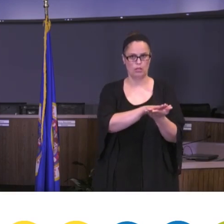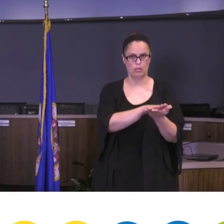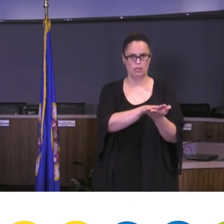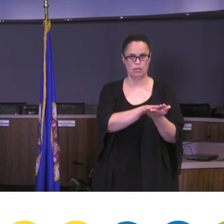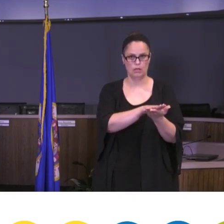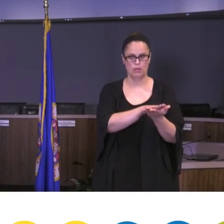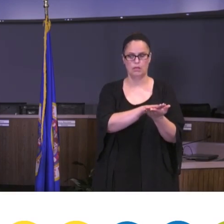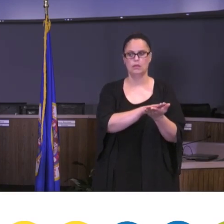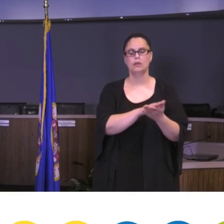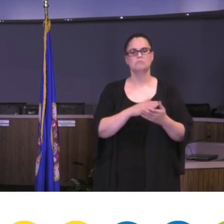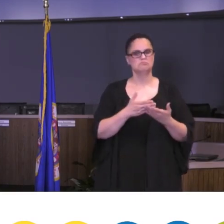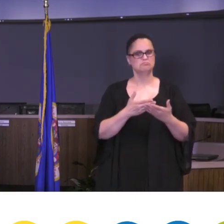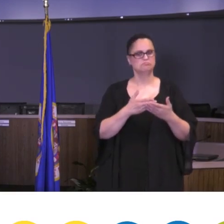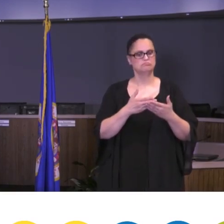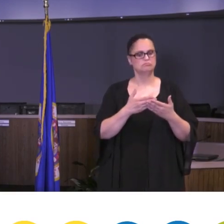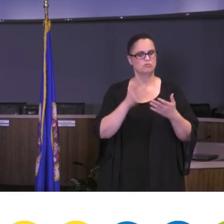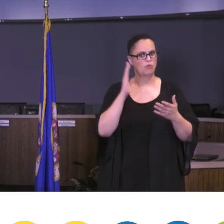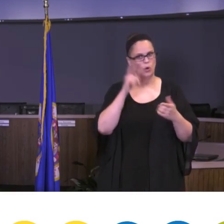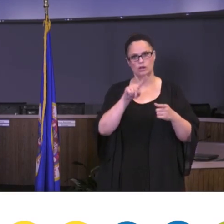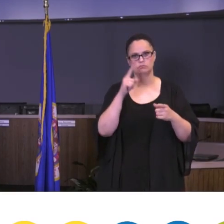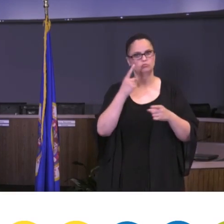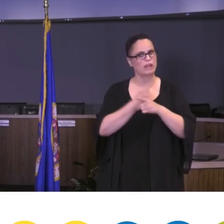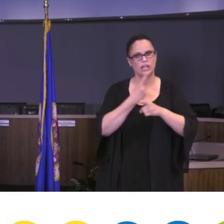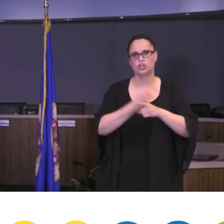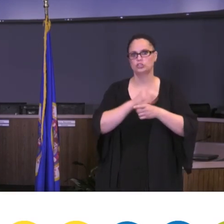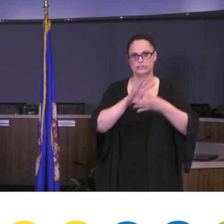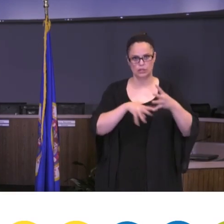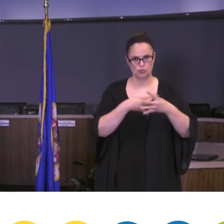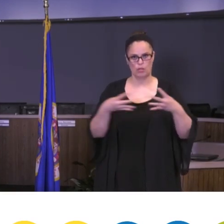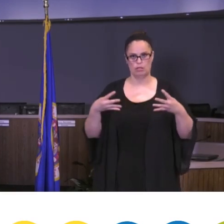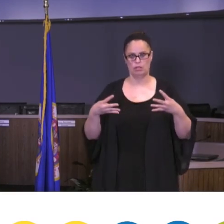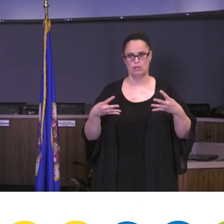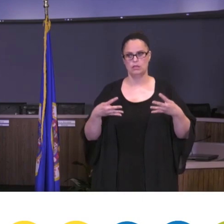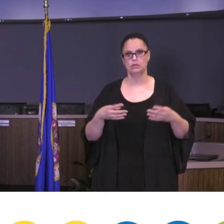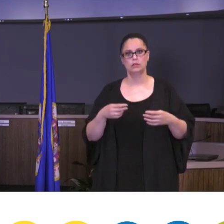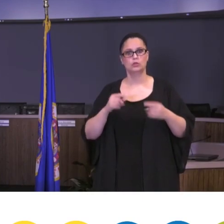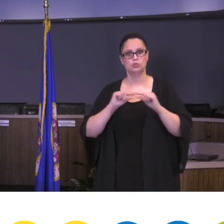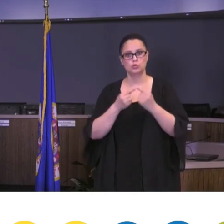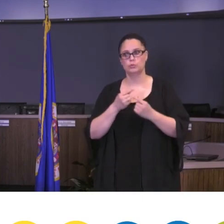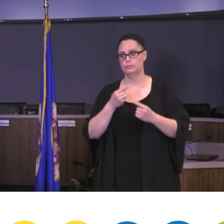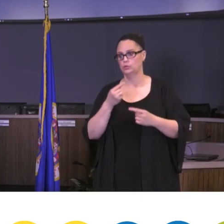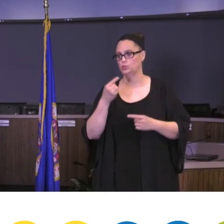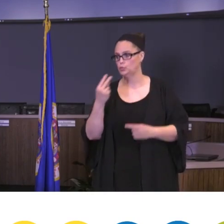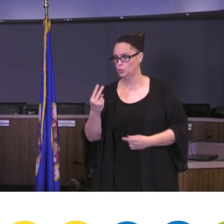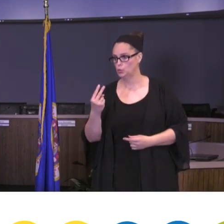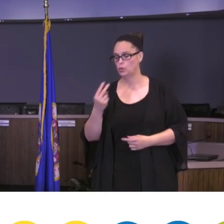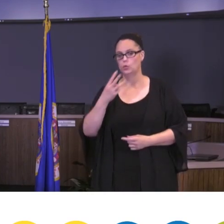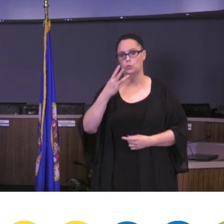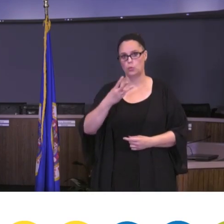on site for their regular schedule, and Group 2 would be in school on Wednesday and Thursday.